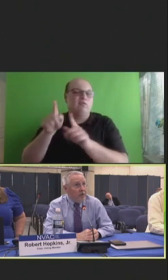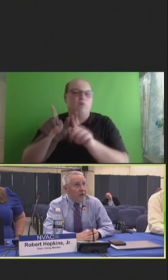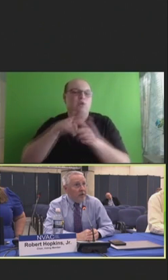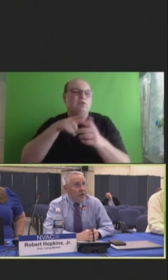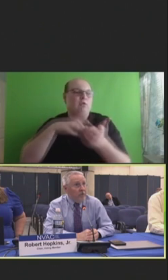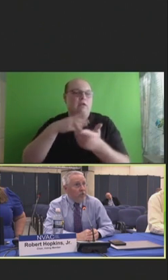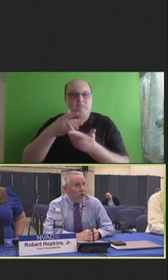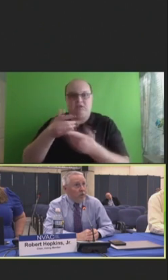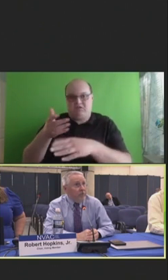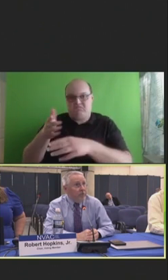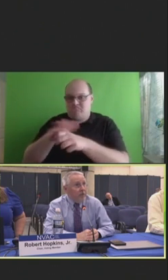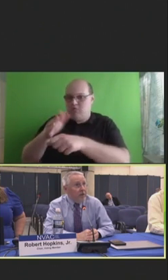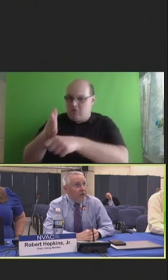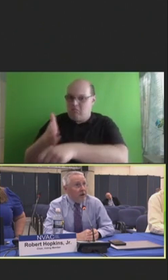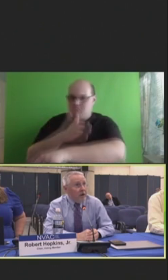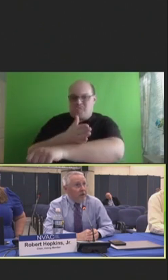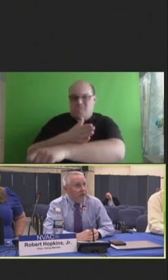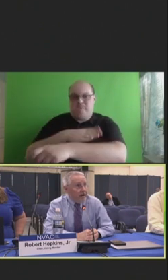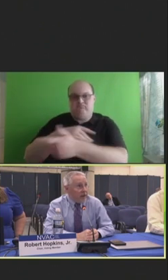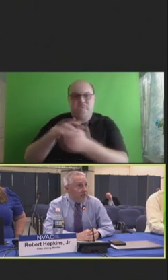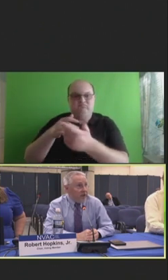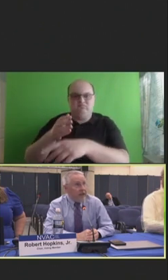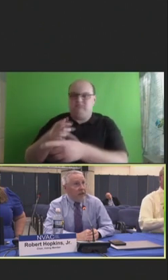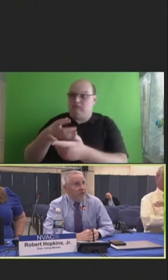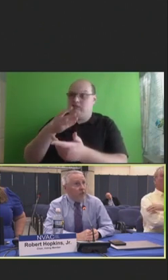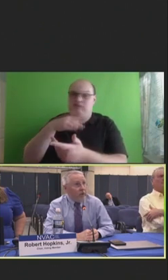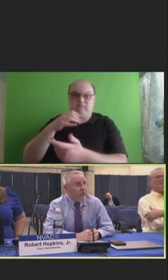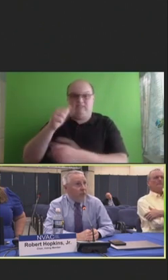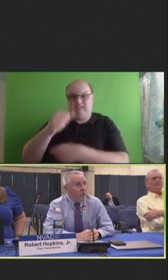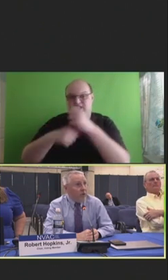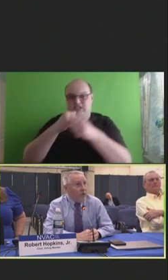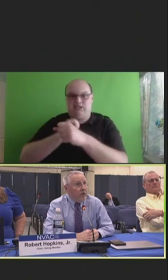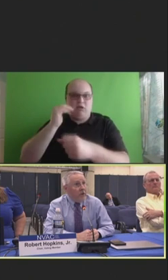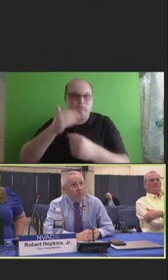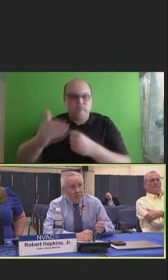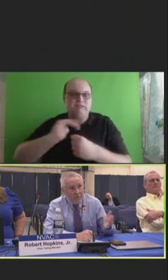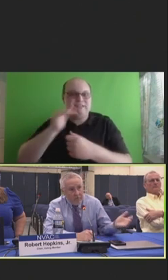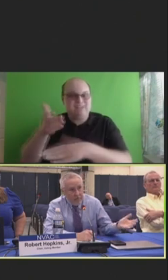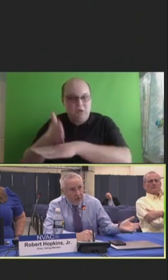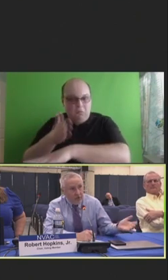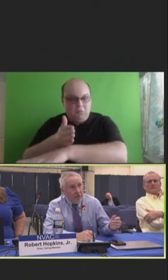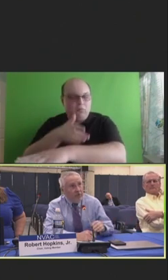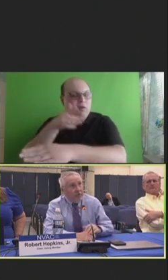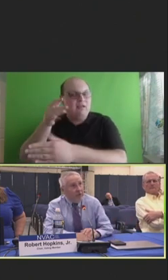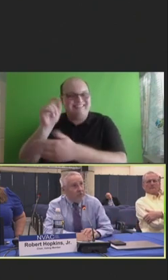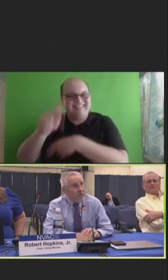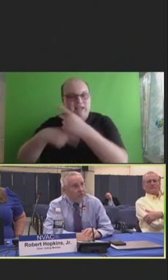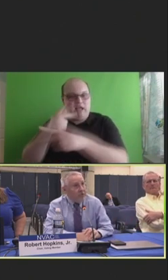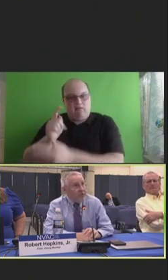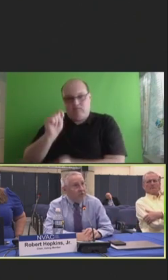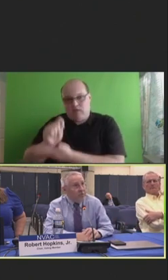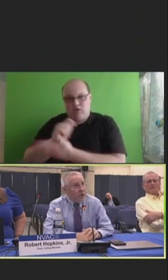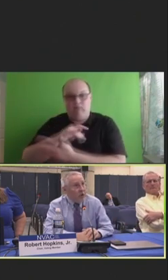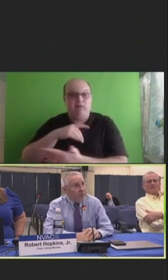area of growth in the next decades going forward, potentially for infectious diseases, but also